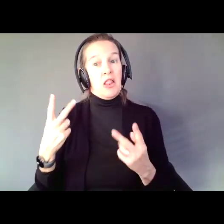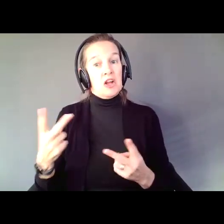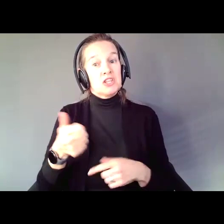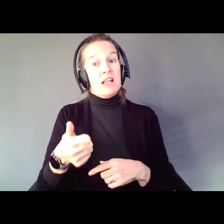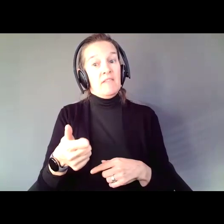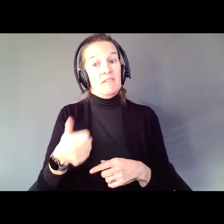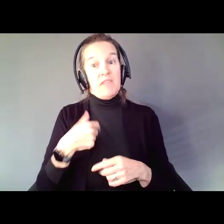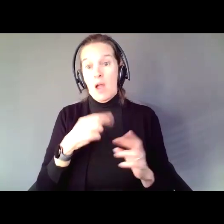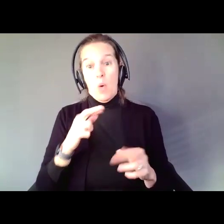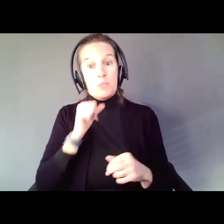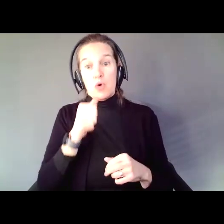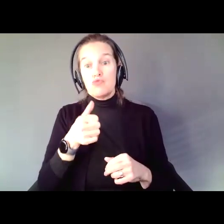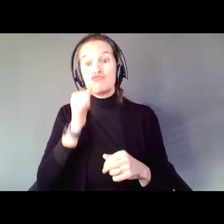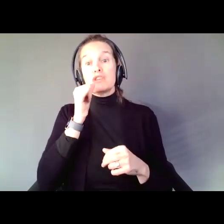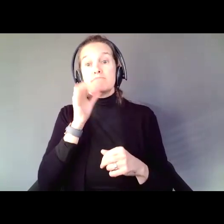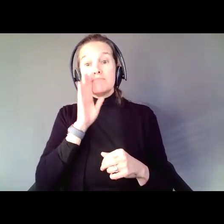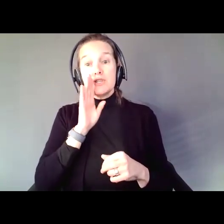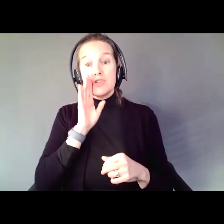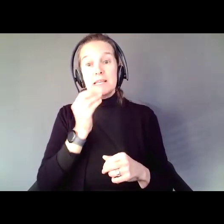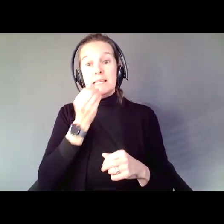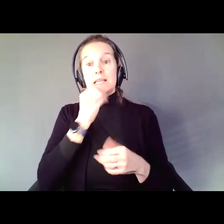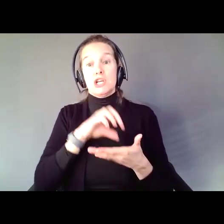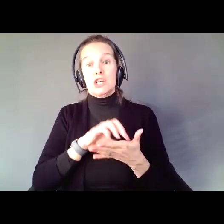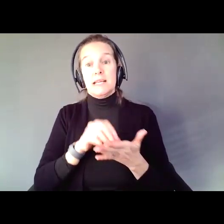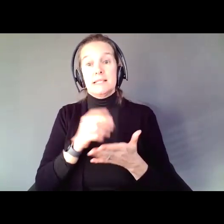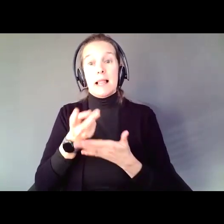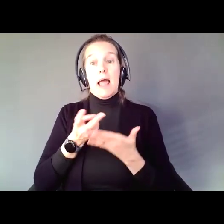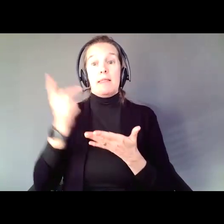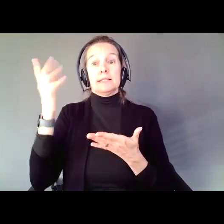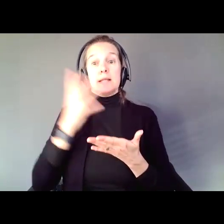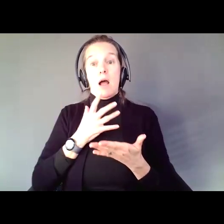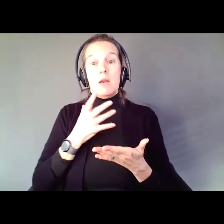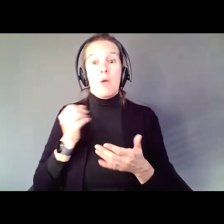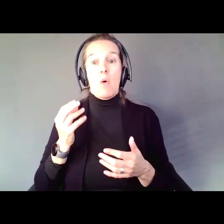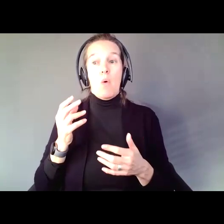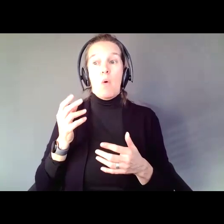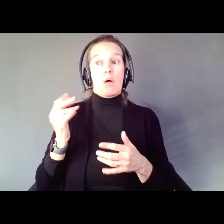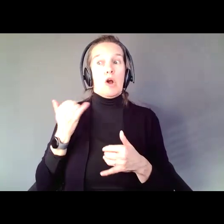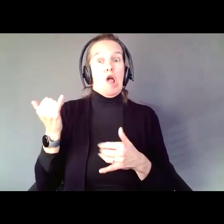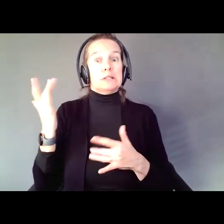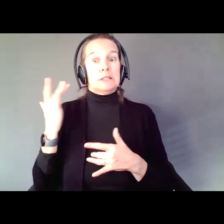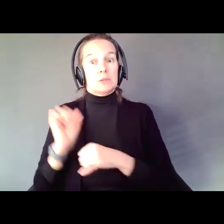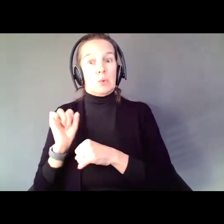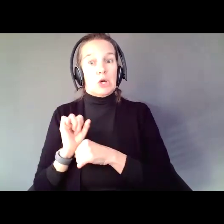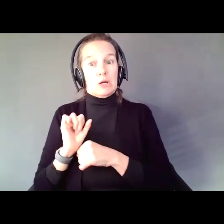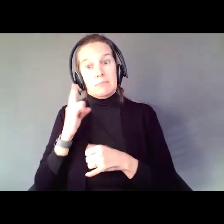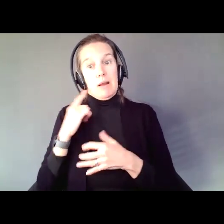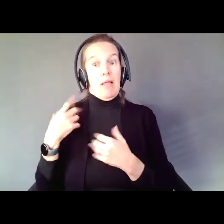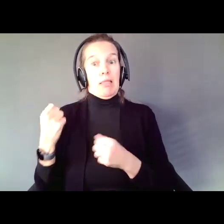I hope you don't eat cookies, lie in the sun. I hope you don't blow off work sometimes and take a mental health day. Because those are not logical decisions,